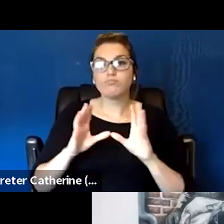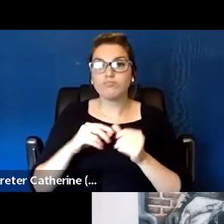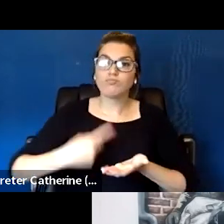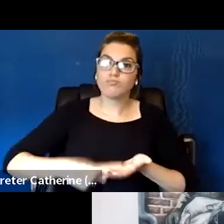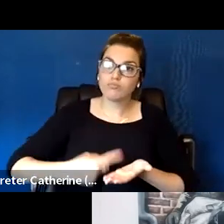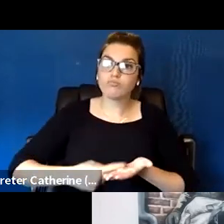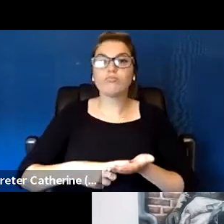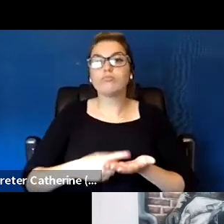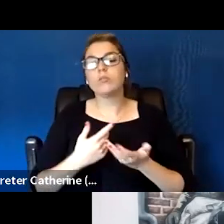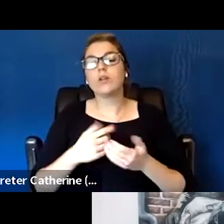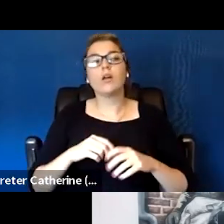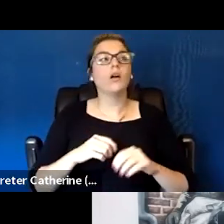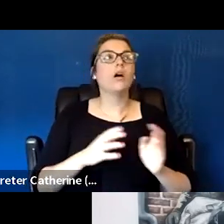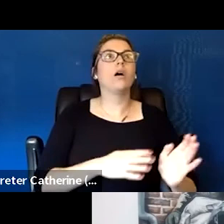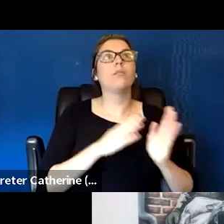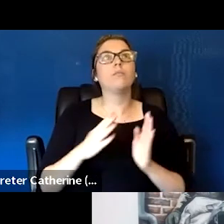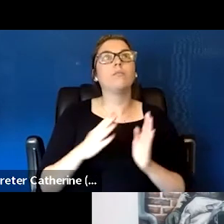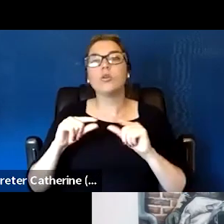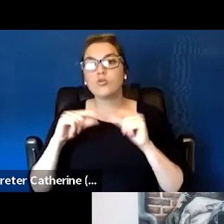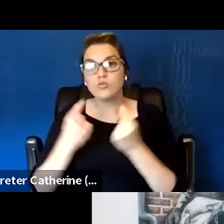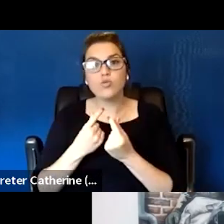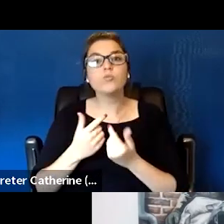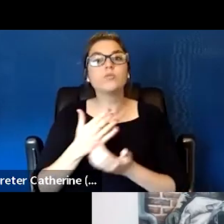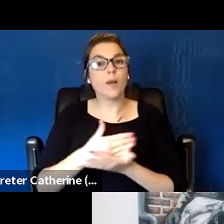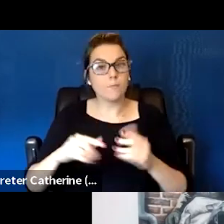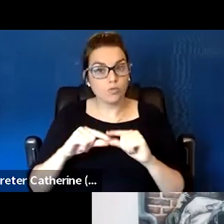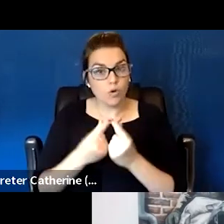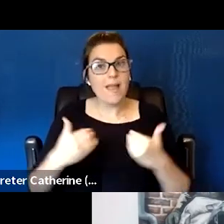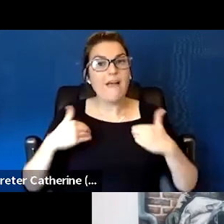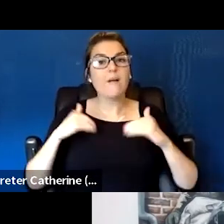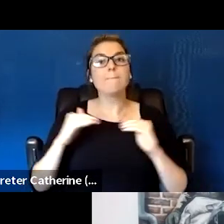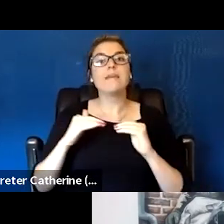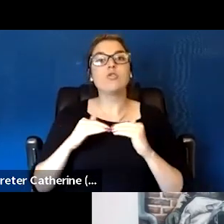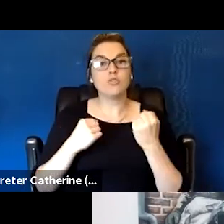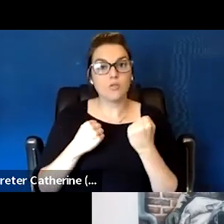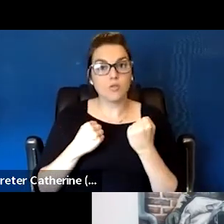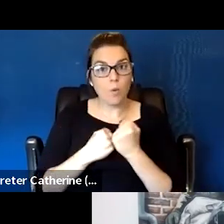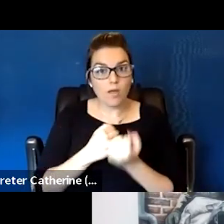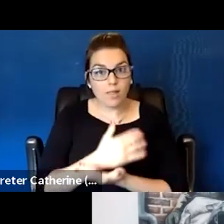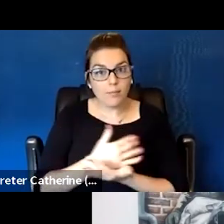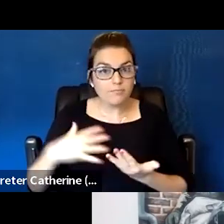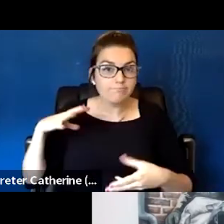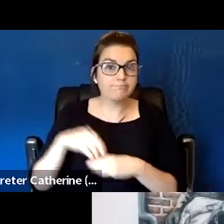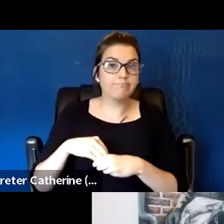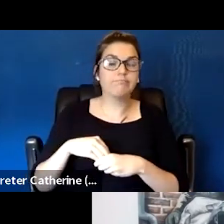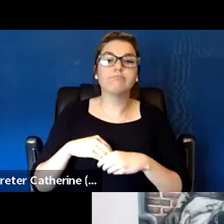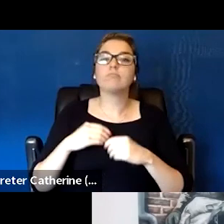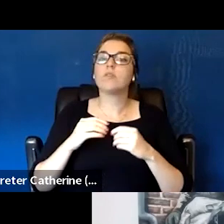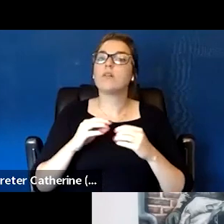and there's groups that have peer support elements that provide ongoing relationships.